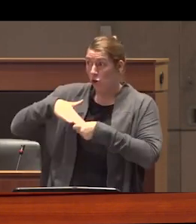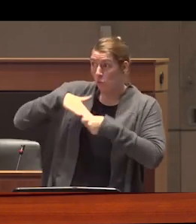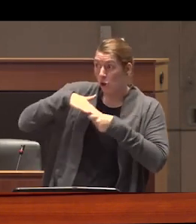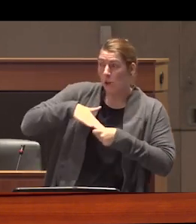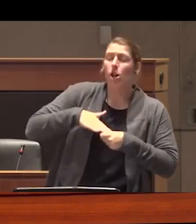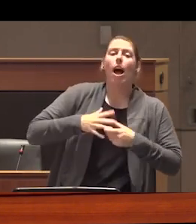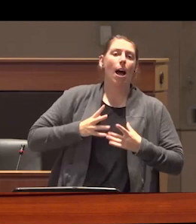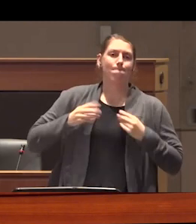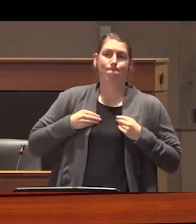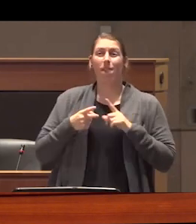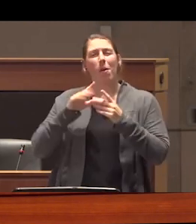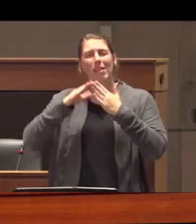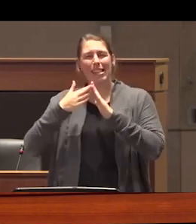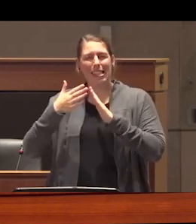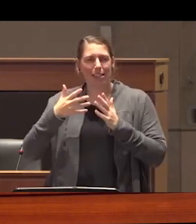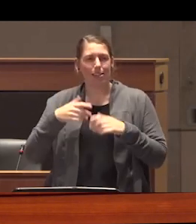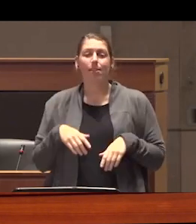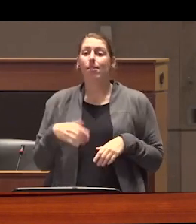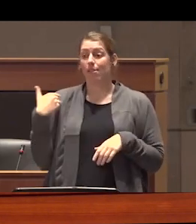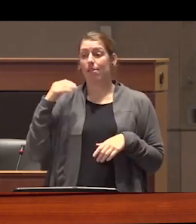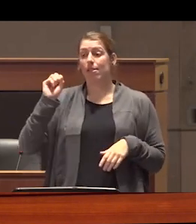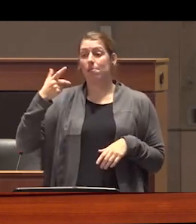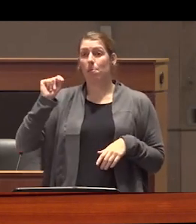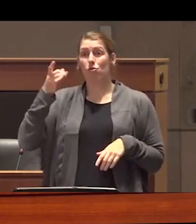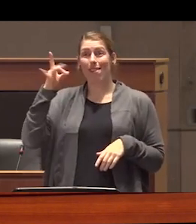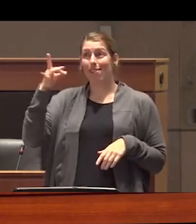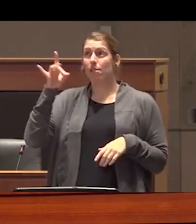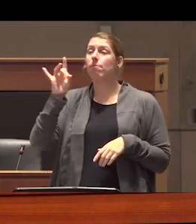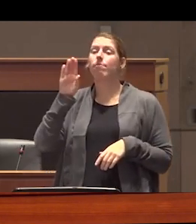from municipalities on September 18th The Province announced that drug use would be